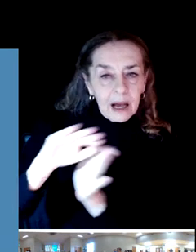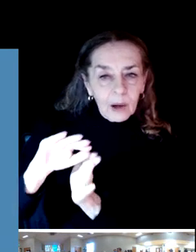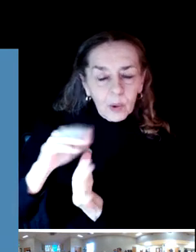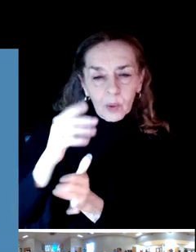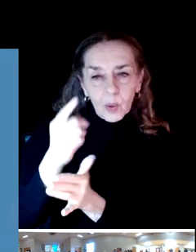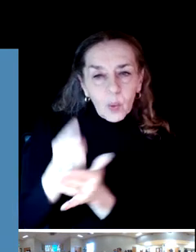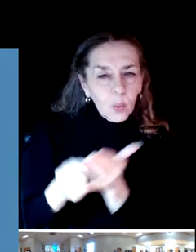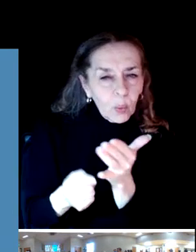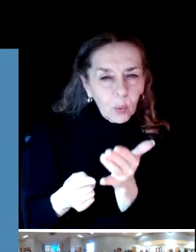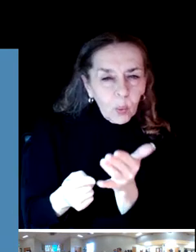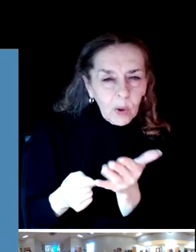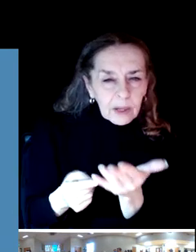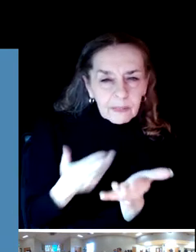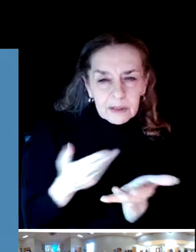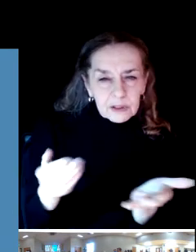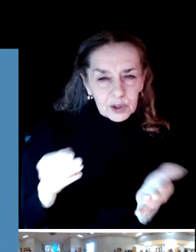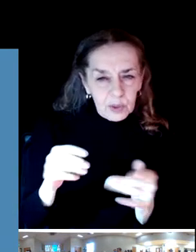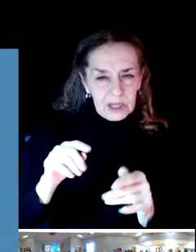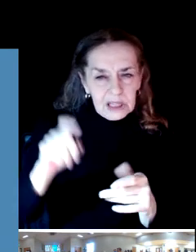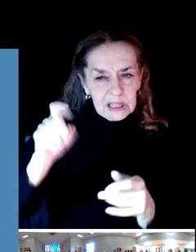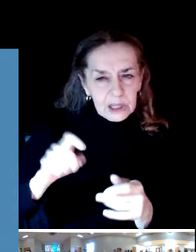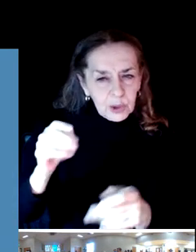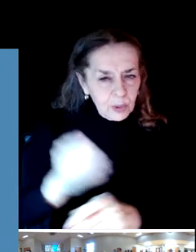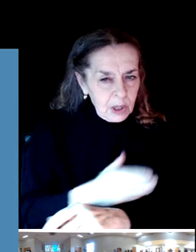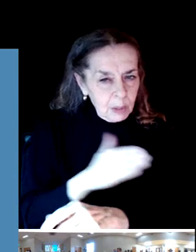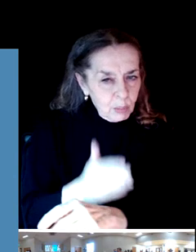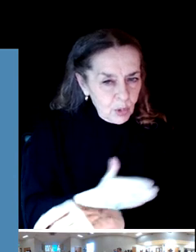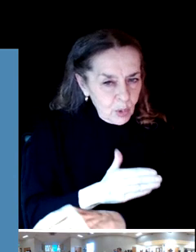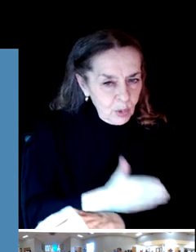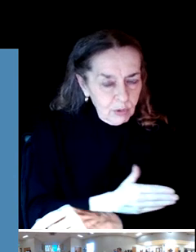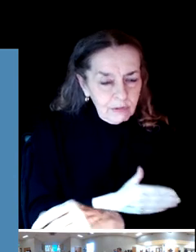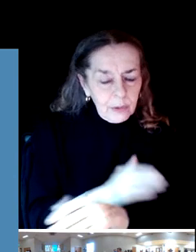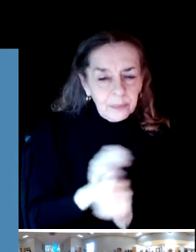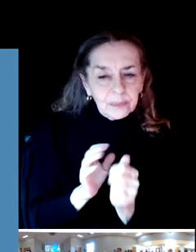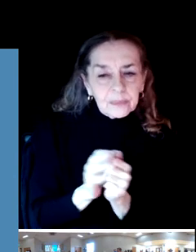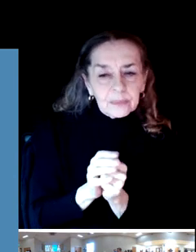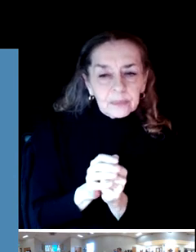And even given everything that we that we learned about the great things the district